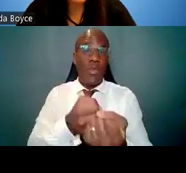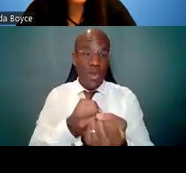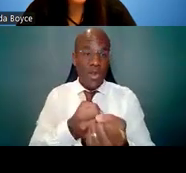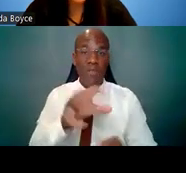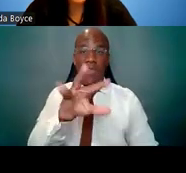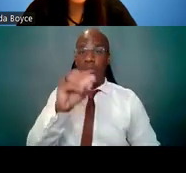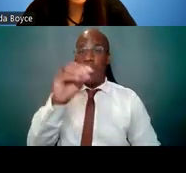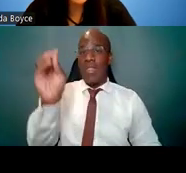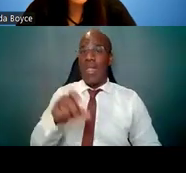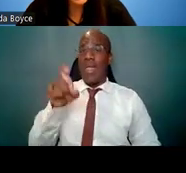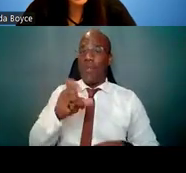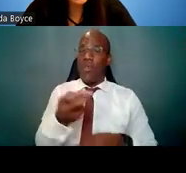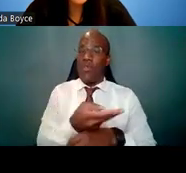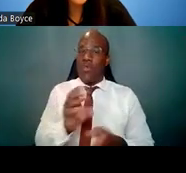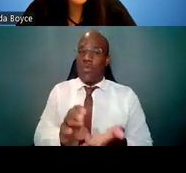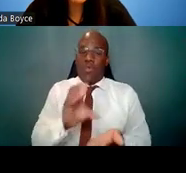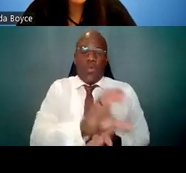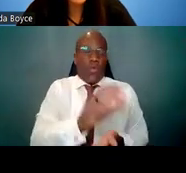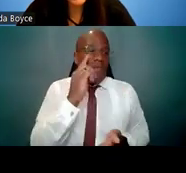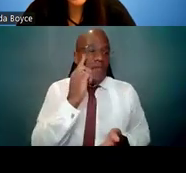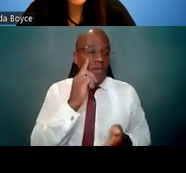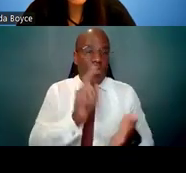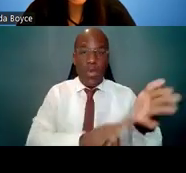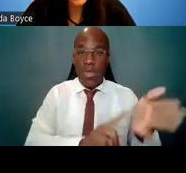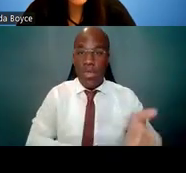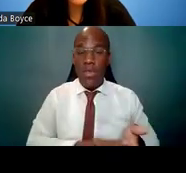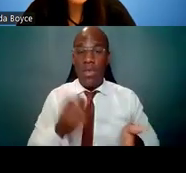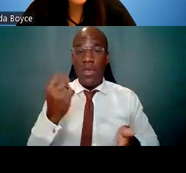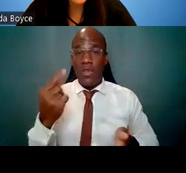Please note that there are two F30 parent FOAs;